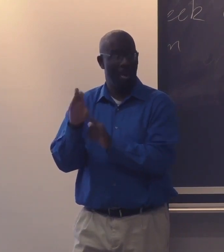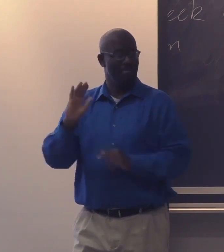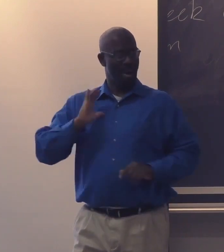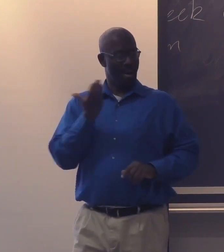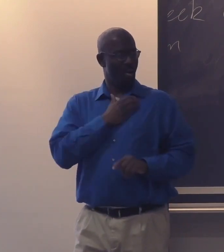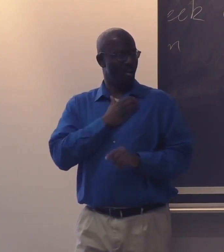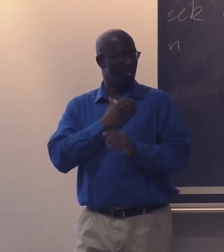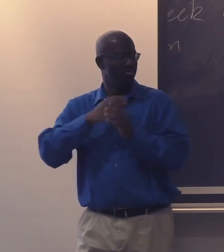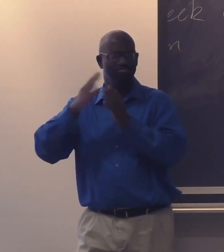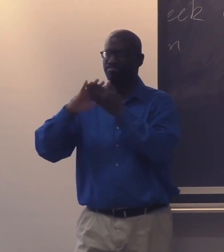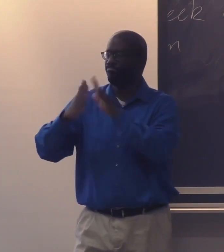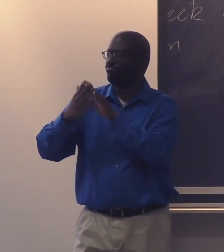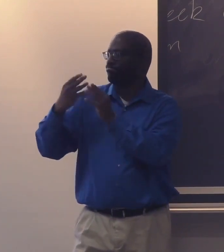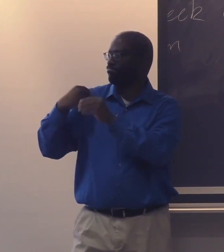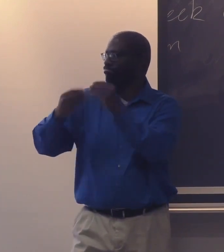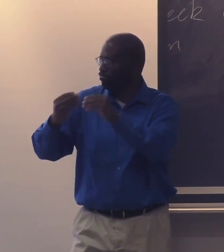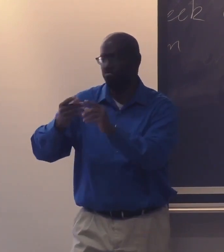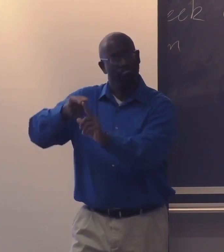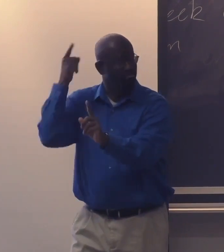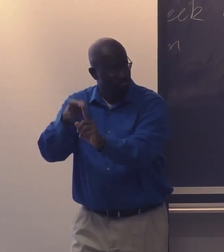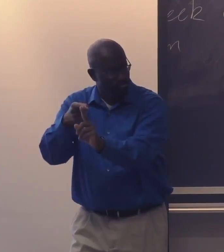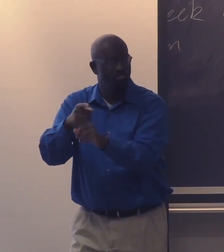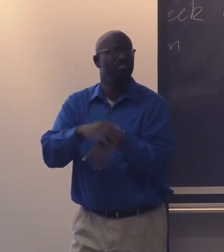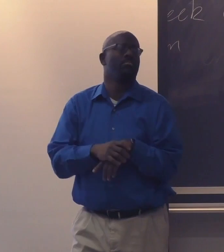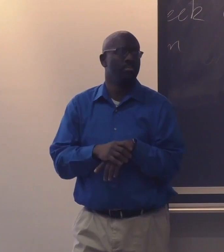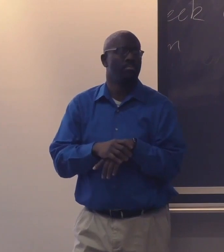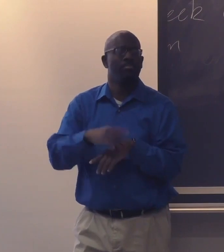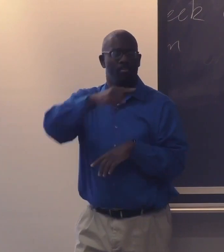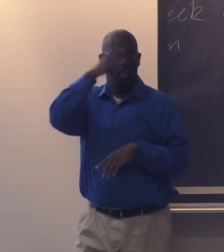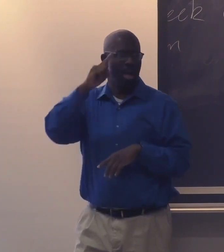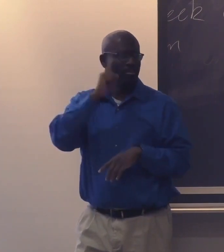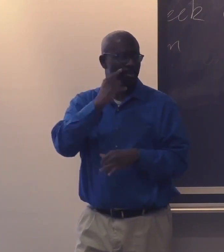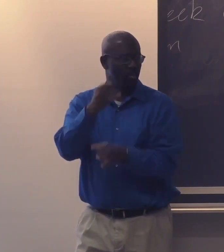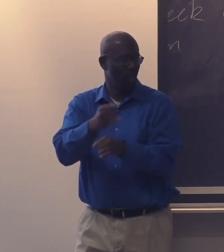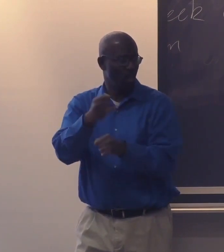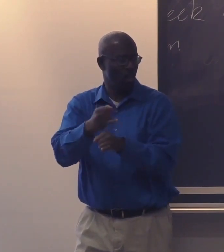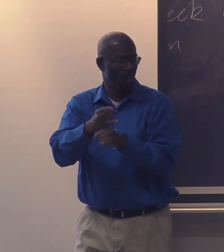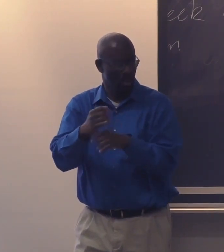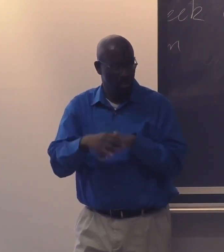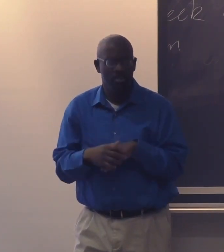So we've gotten into an interesting chapter in our community and our heritage.